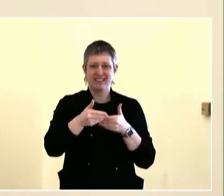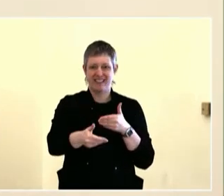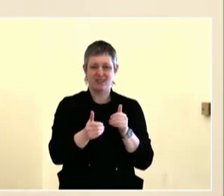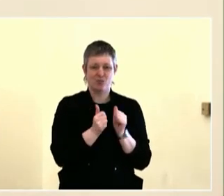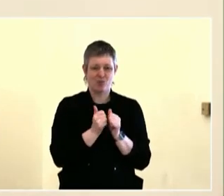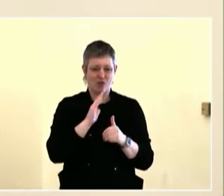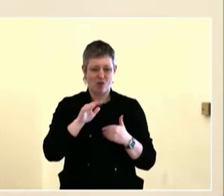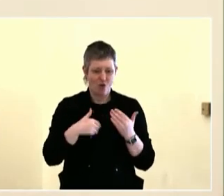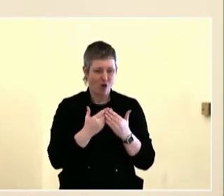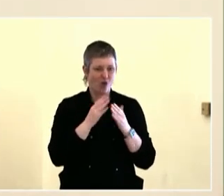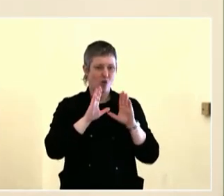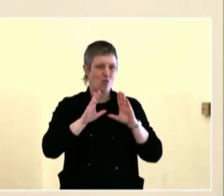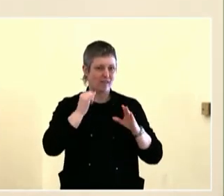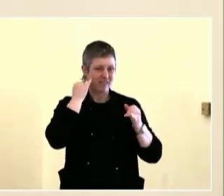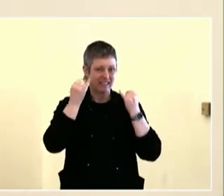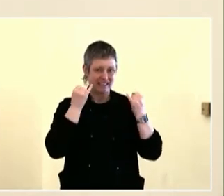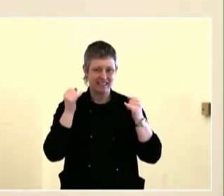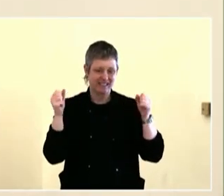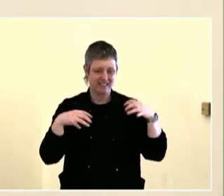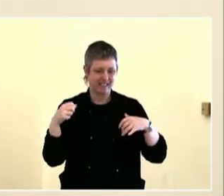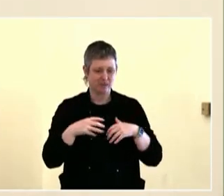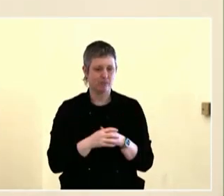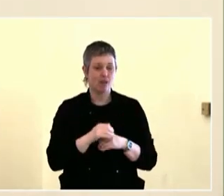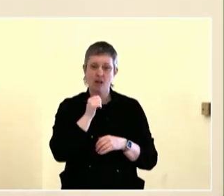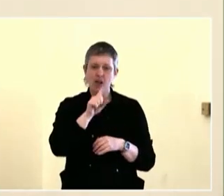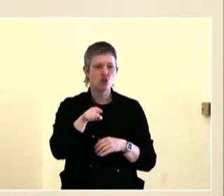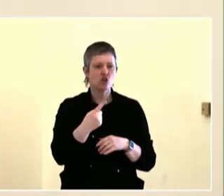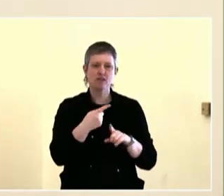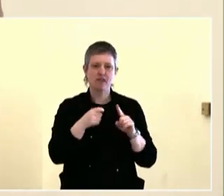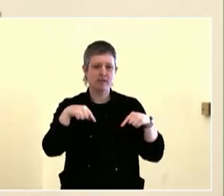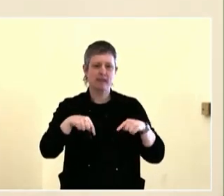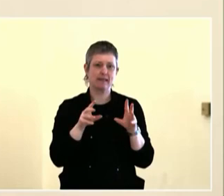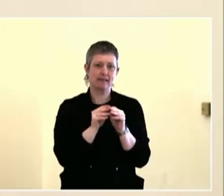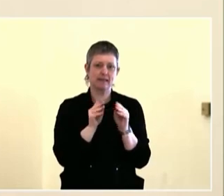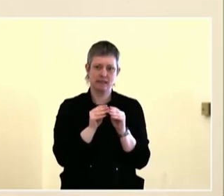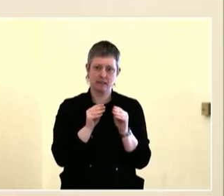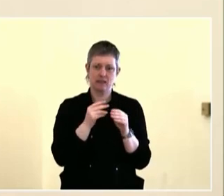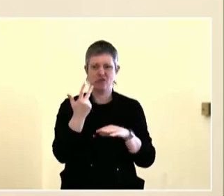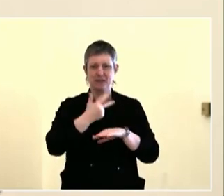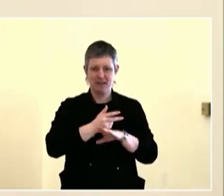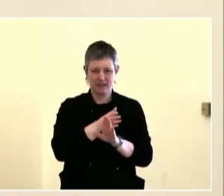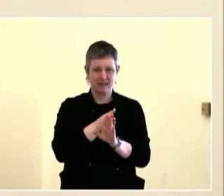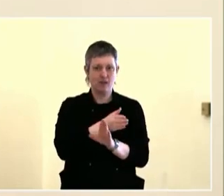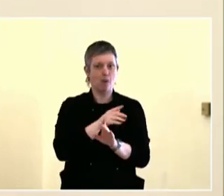together, so that we figure out where each others' deficits are in terms of the kinds of things